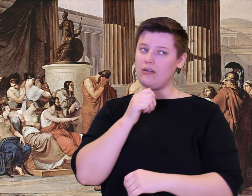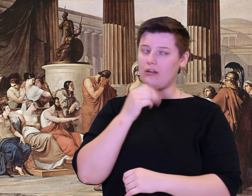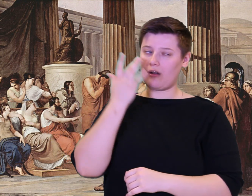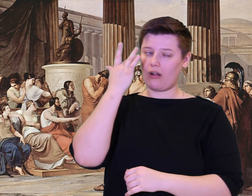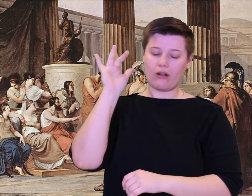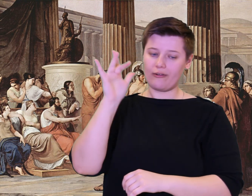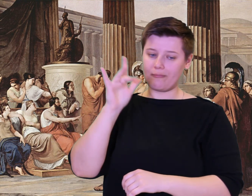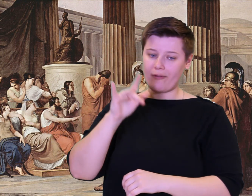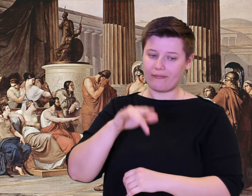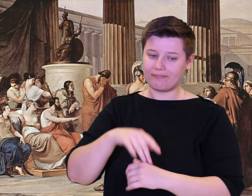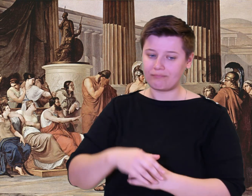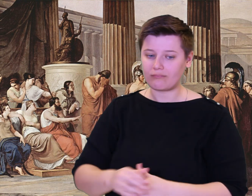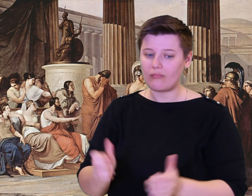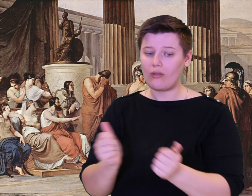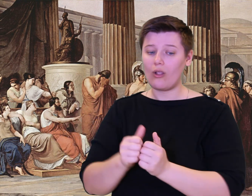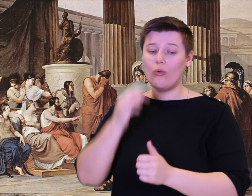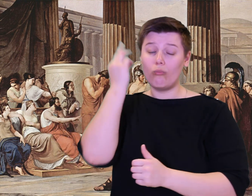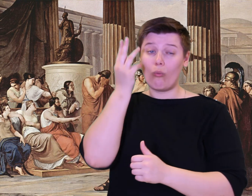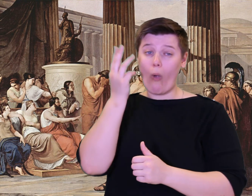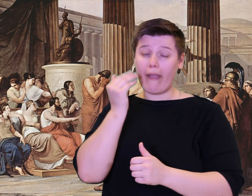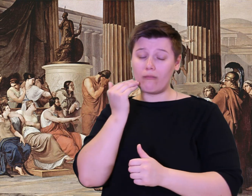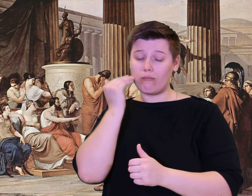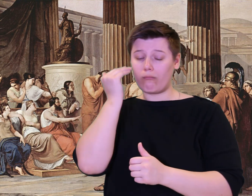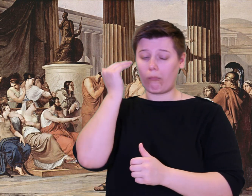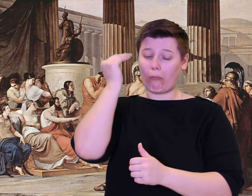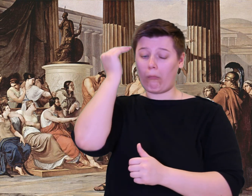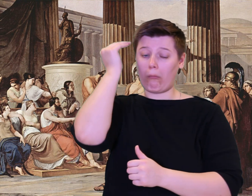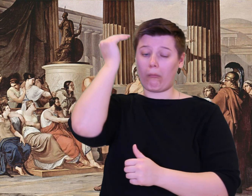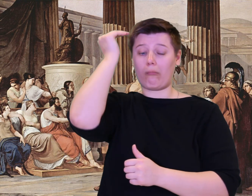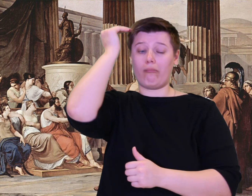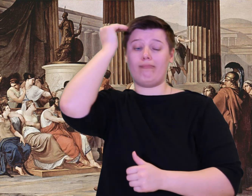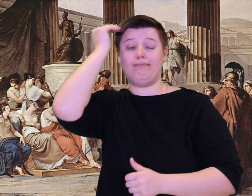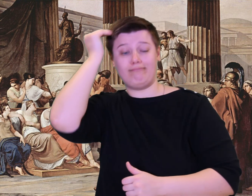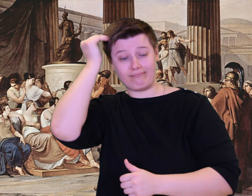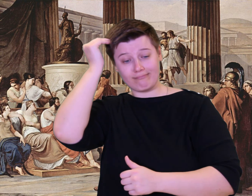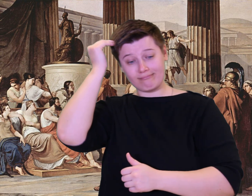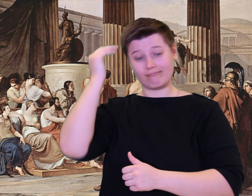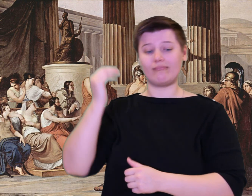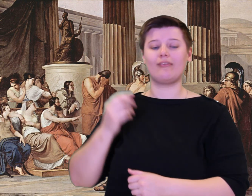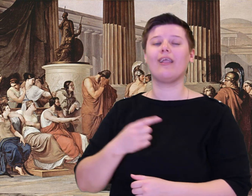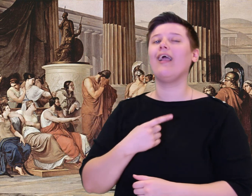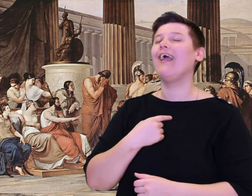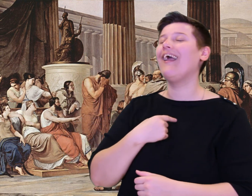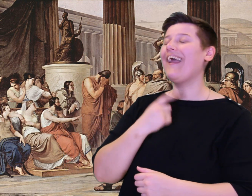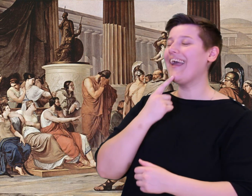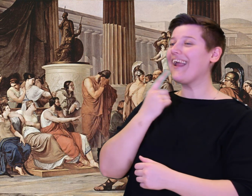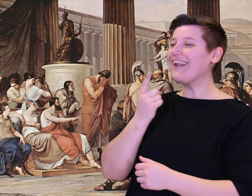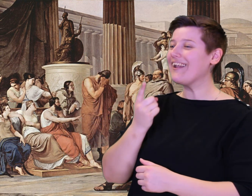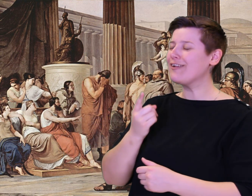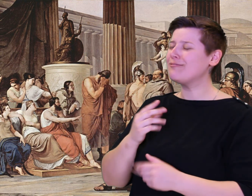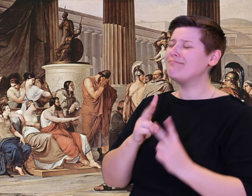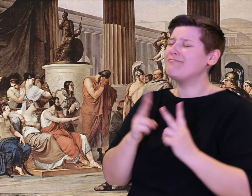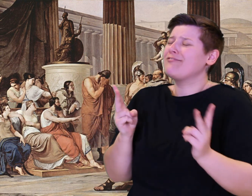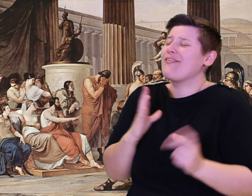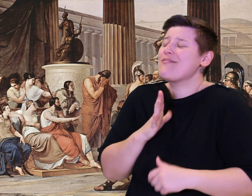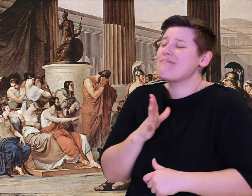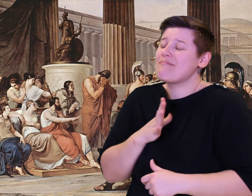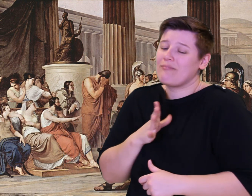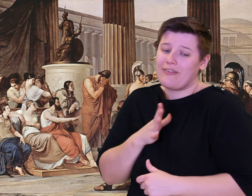So I gave him another cup of wine, then two more. He drank them all unwisely.